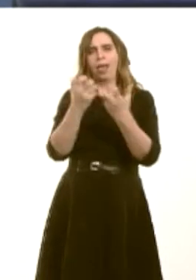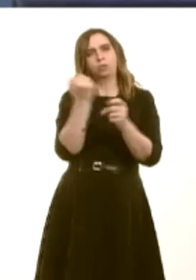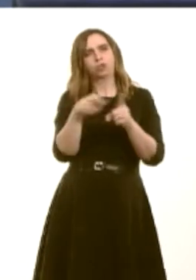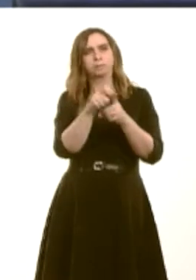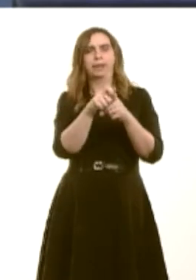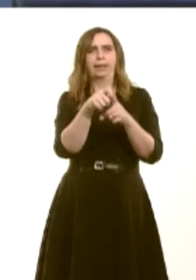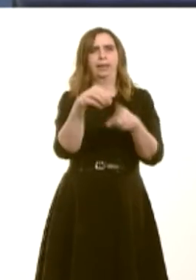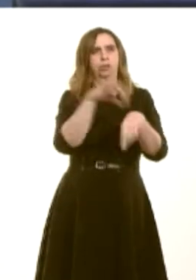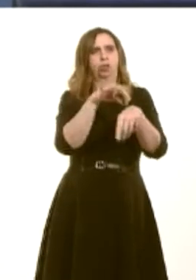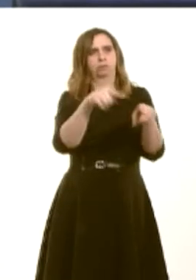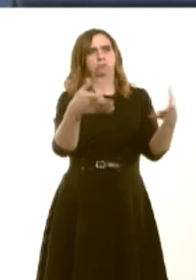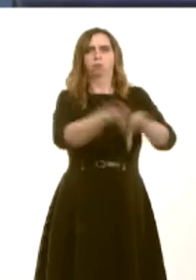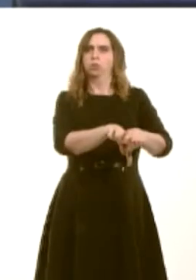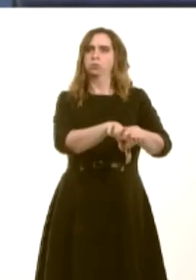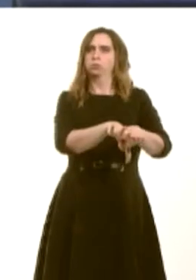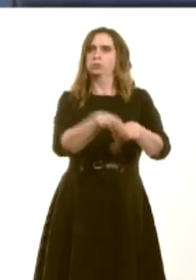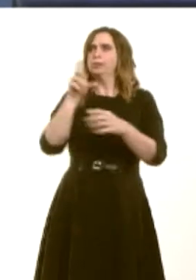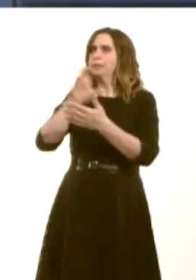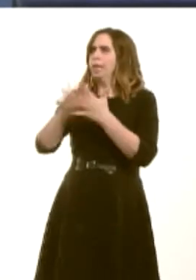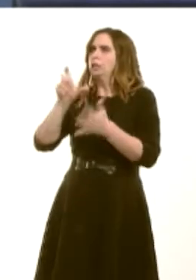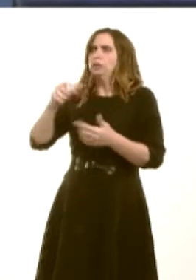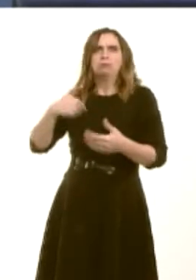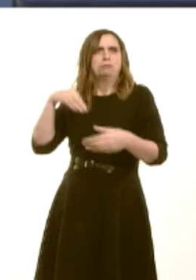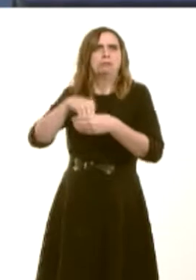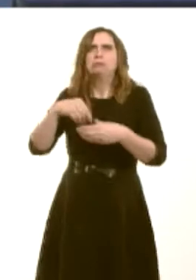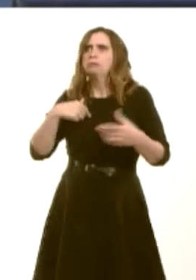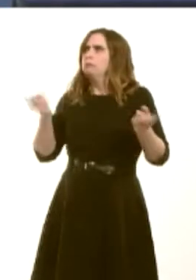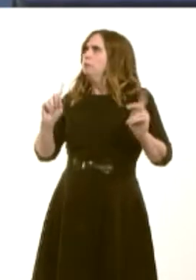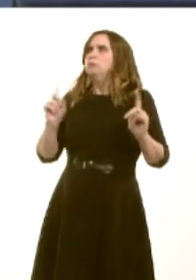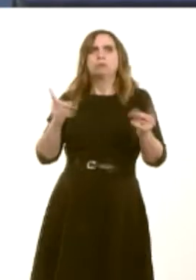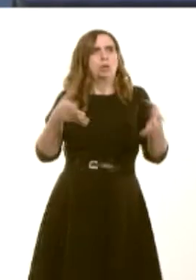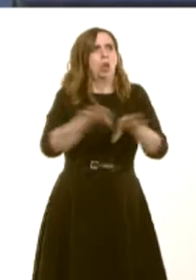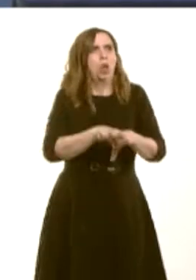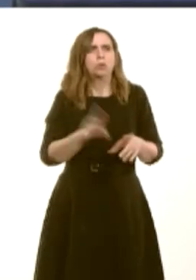health council donít, clearly, understand their role in the GP surgery closure situation,